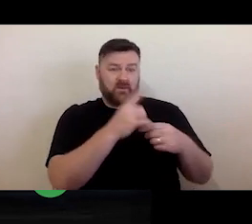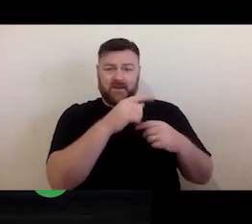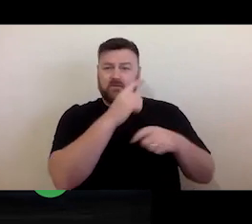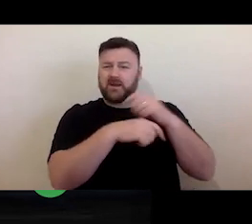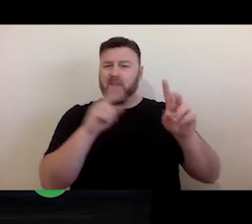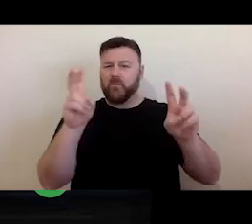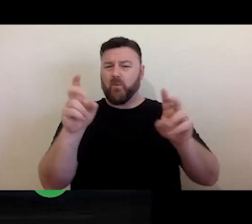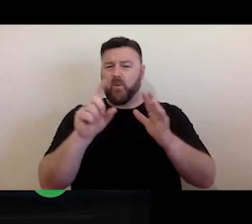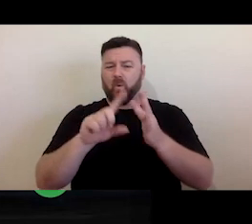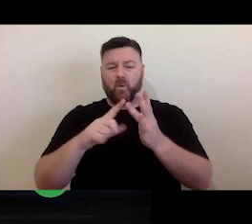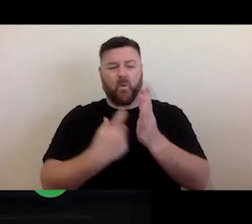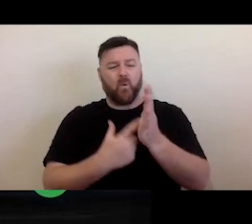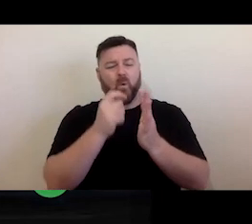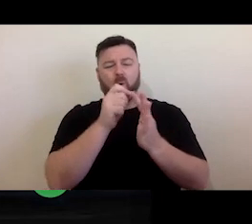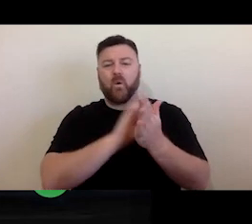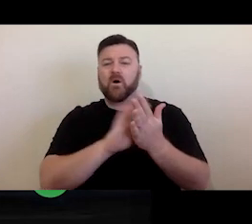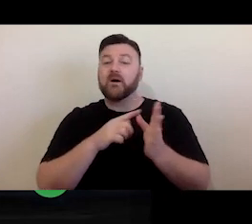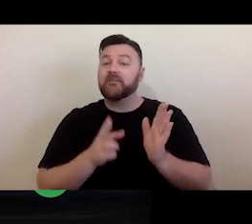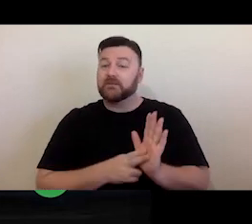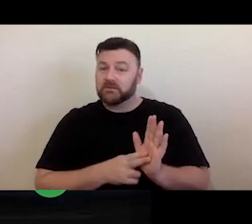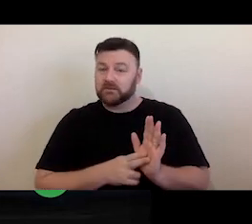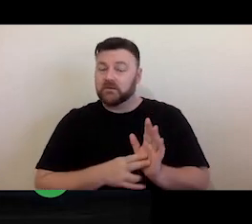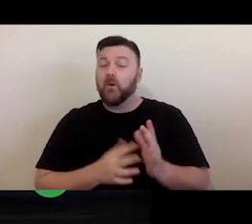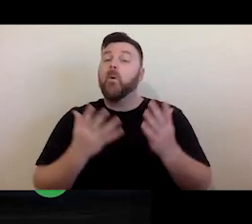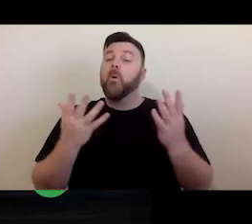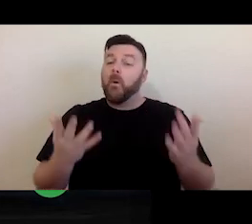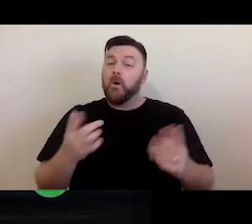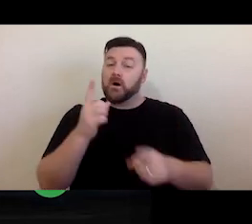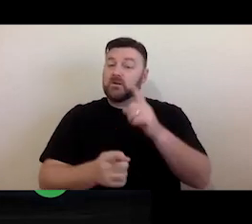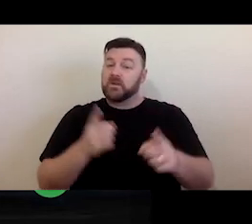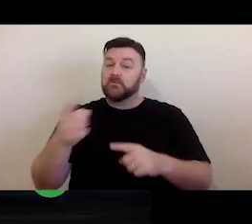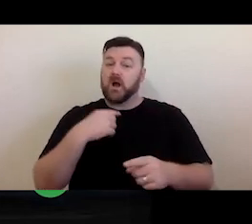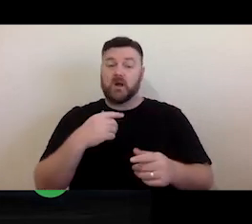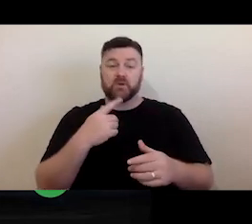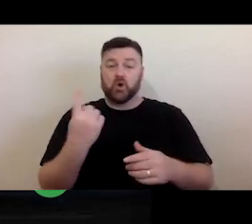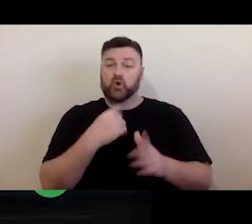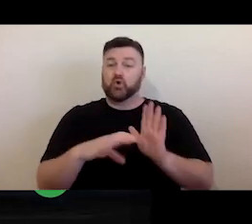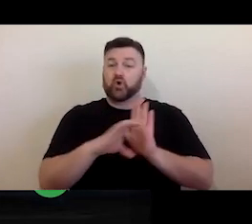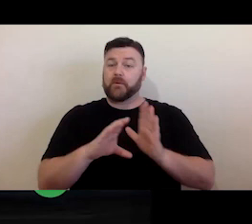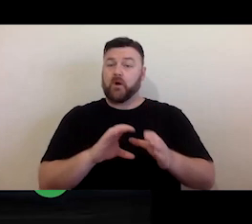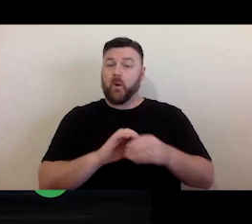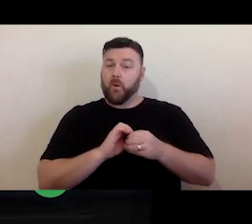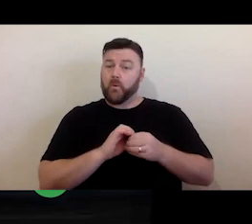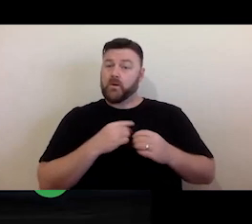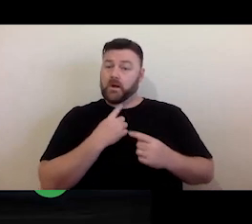But similarly, there are situations where a copyright owner might simply be unwilling to grant a licence. So, that with hole permission as a